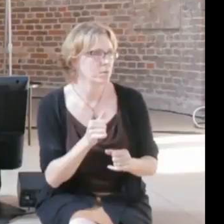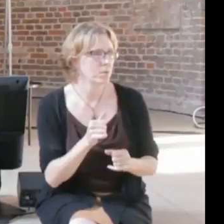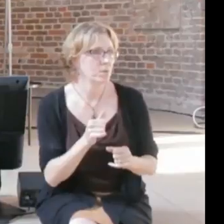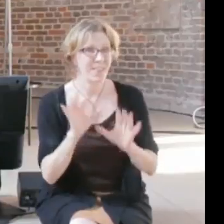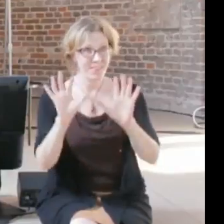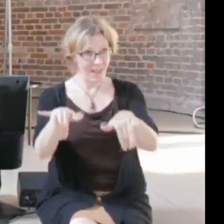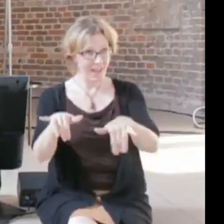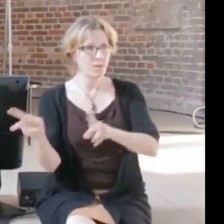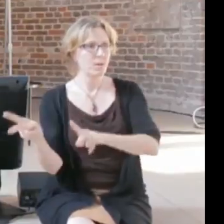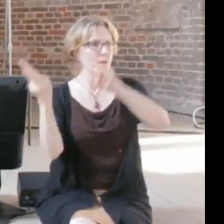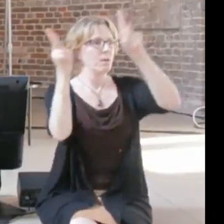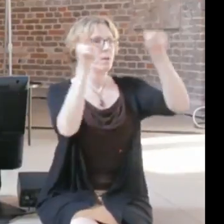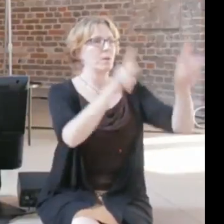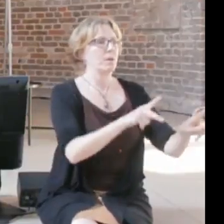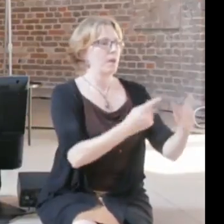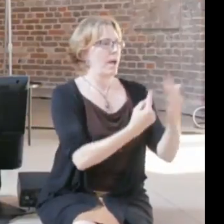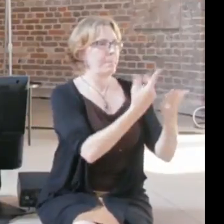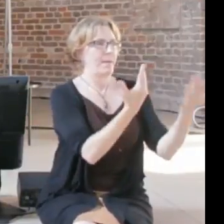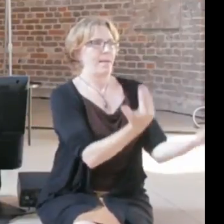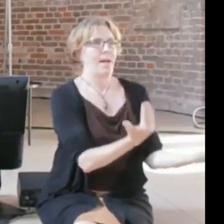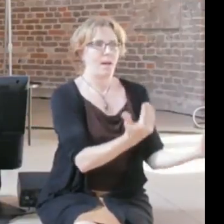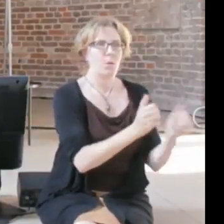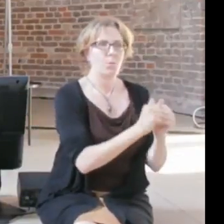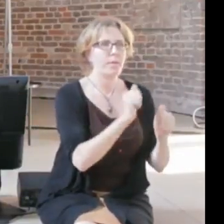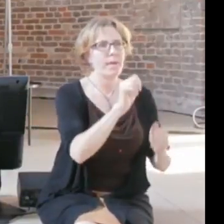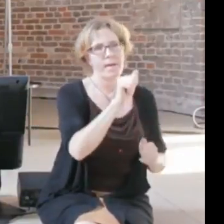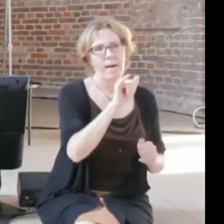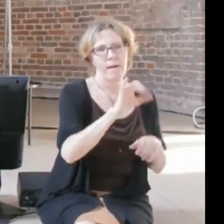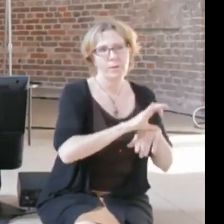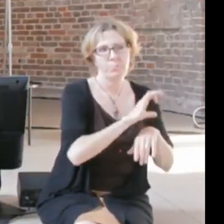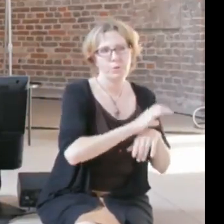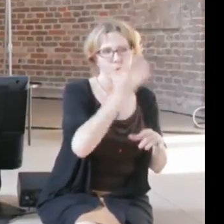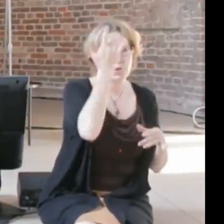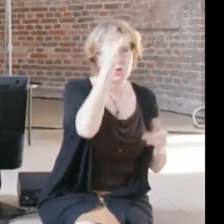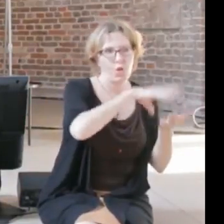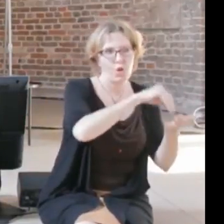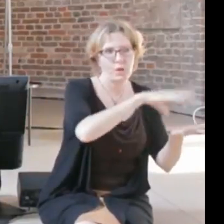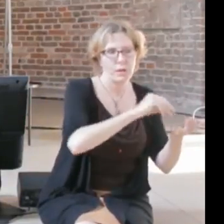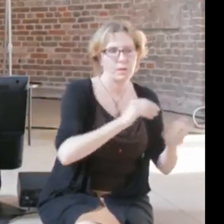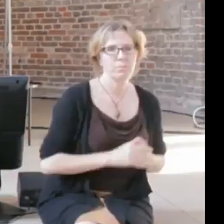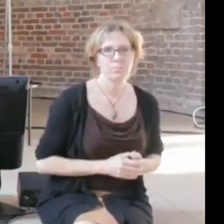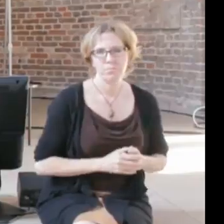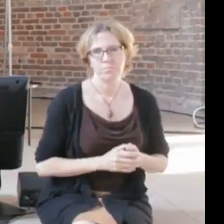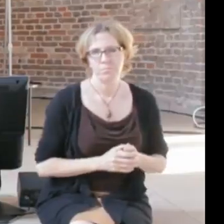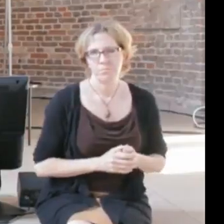AI and machine learning where you have different kinds of fairness, fairness of discrimination,